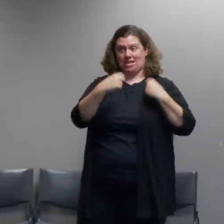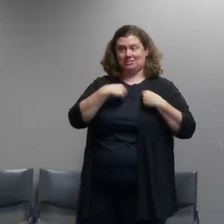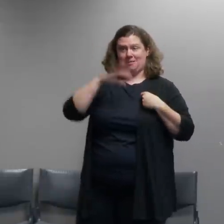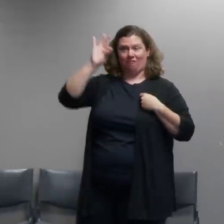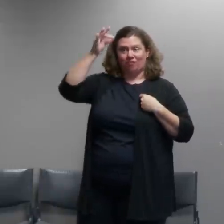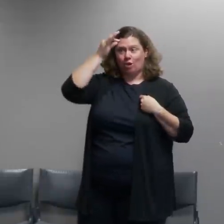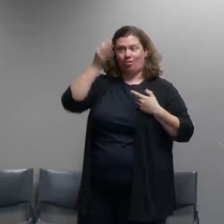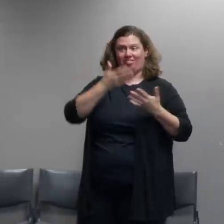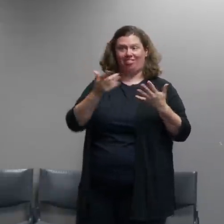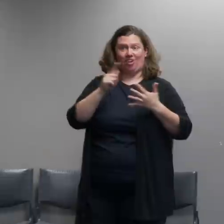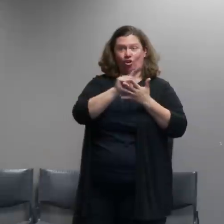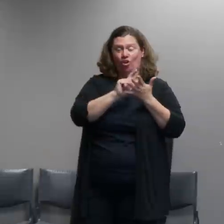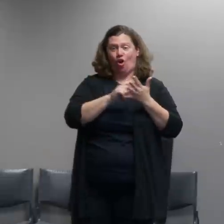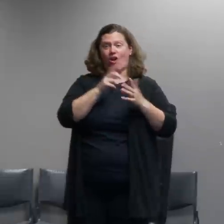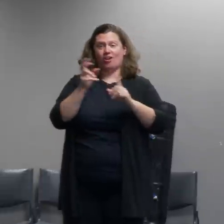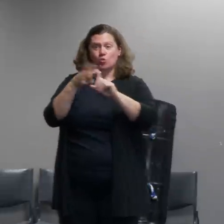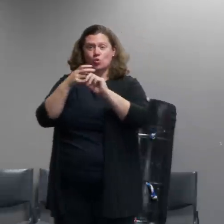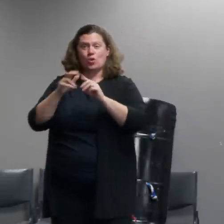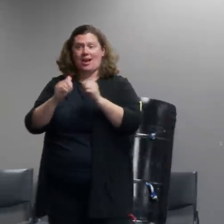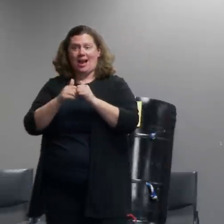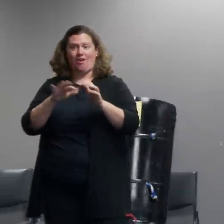authorities are really much more appropriately answered by those